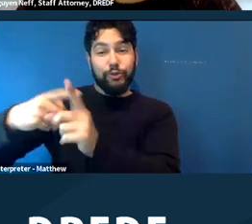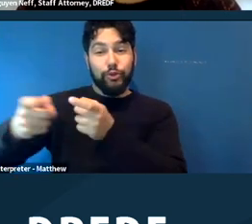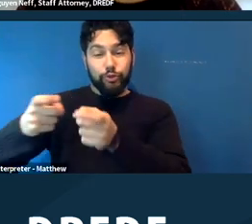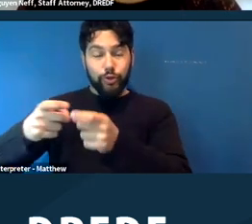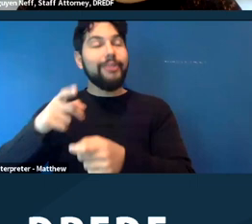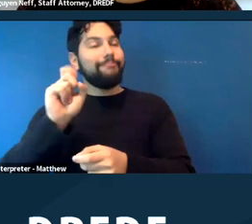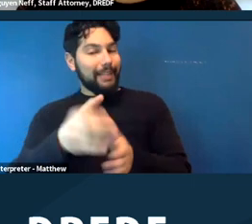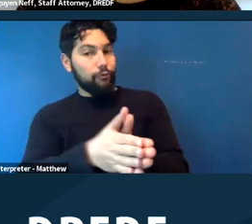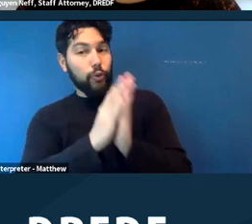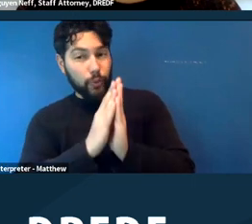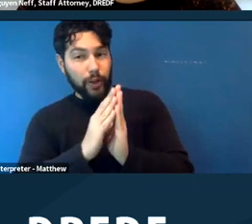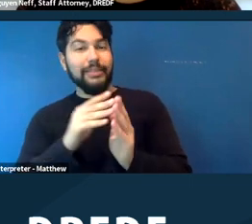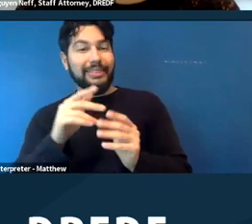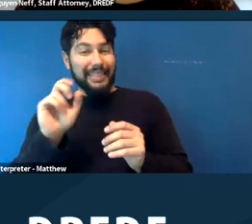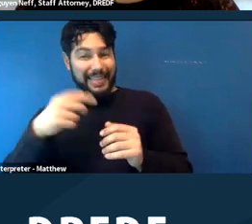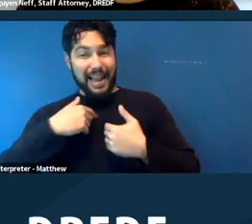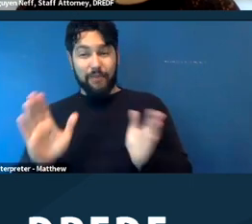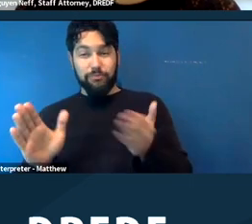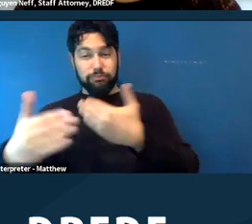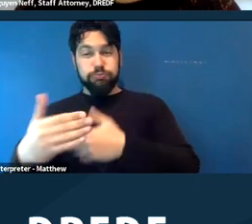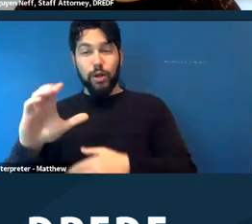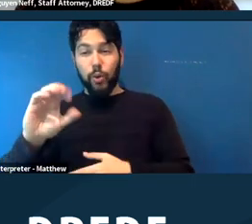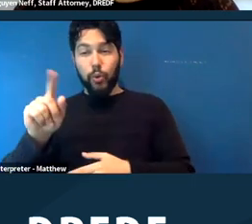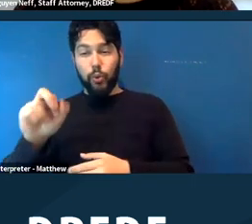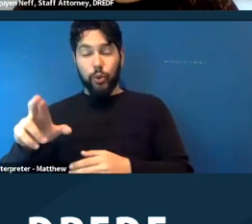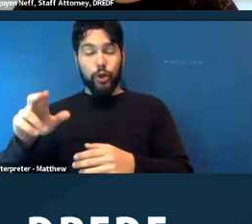accommodation to keep their cooler with them to ensure that medication